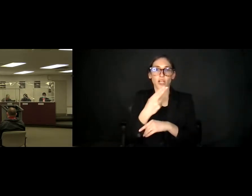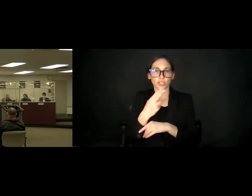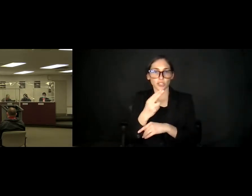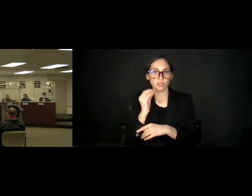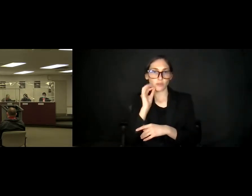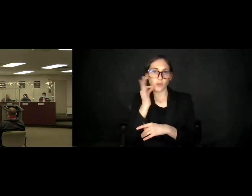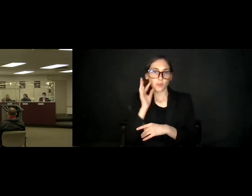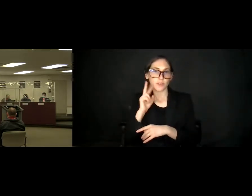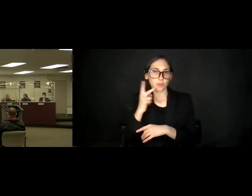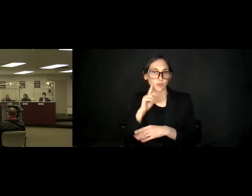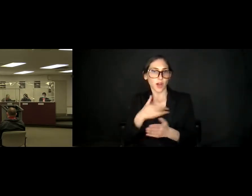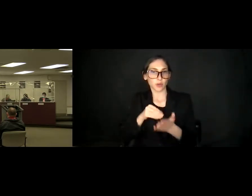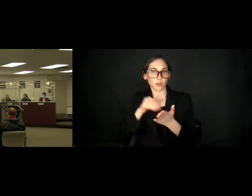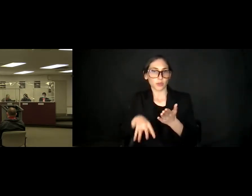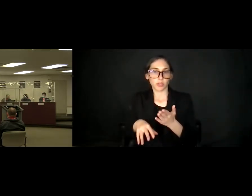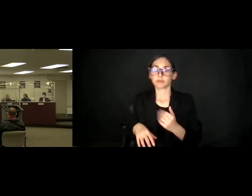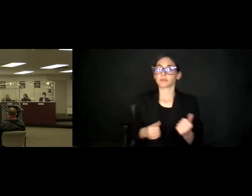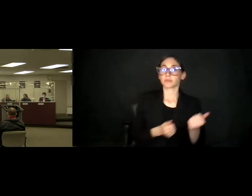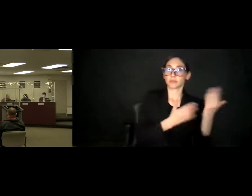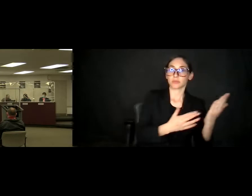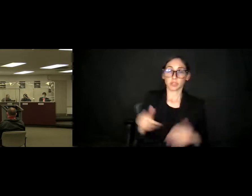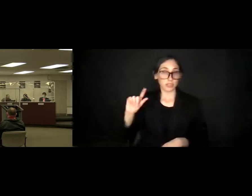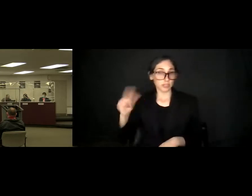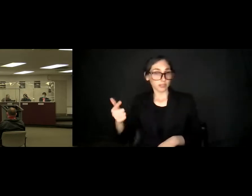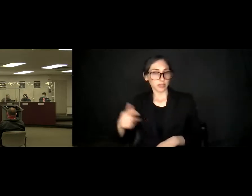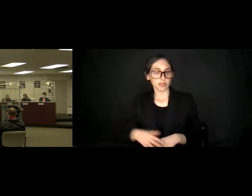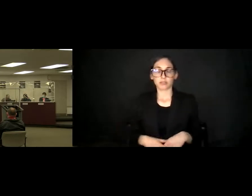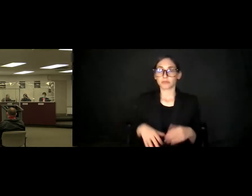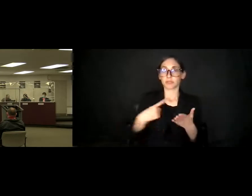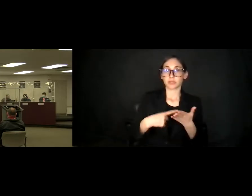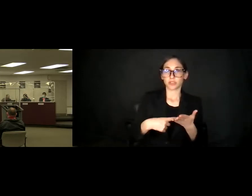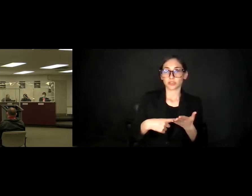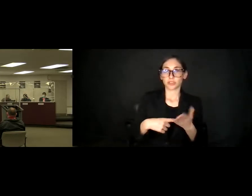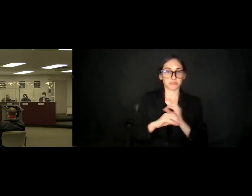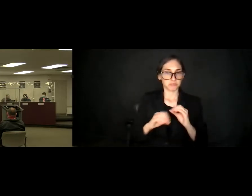So move. Second. Discussion? Advice? Approved. All those in favor, please say